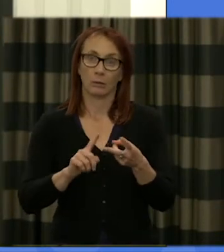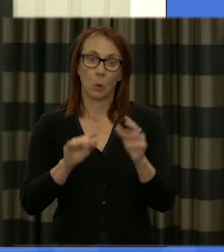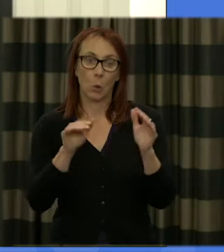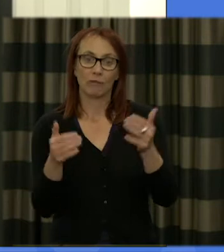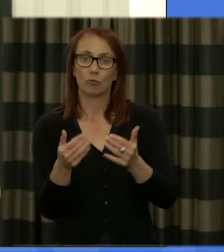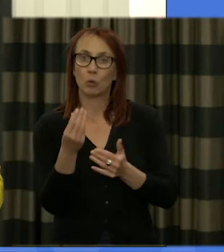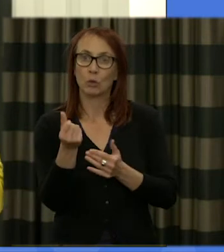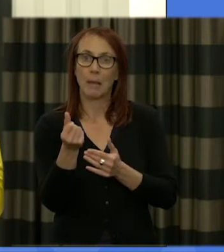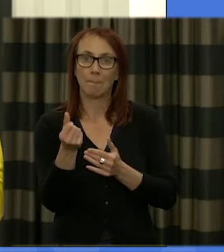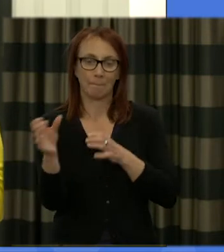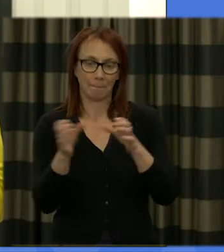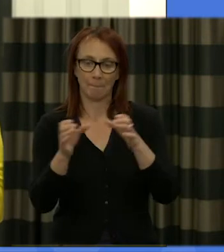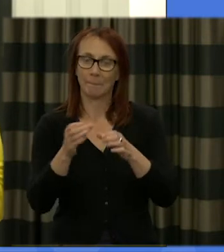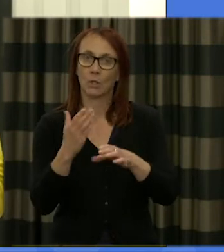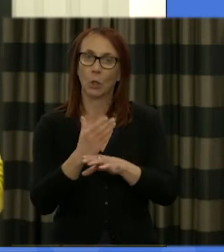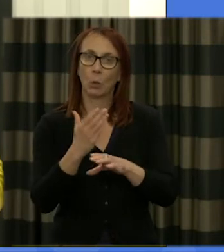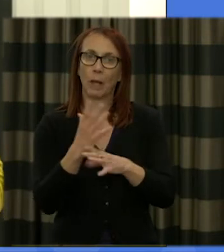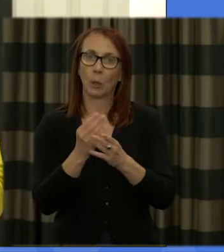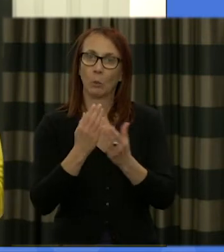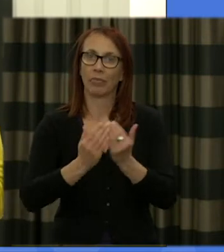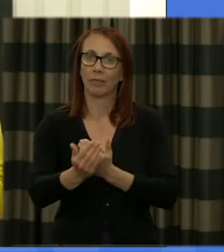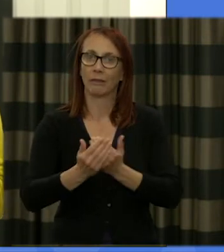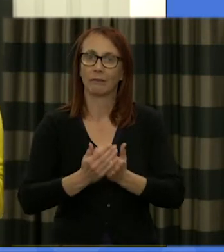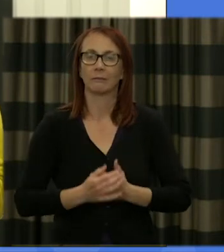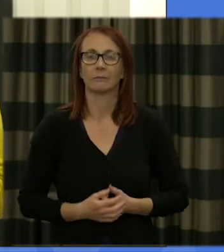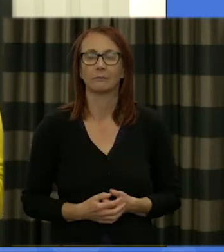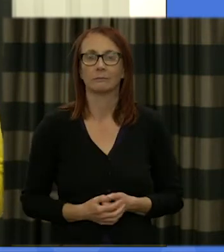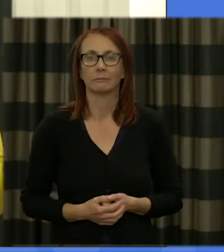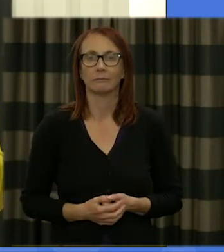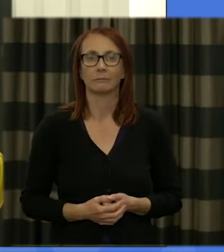who will be working with us across the next two days and and I'm gonna briefly